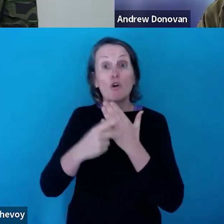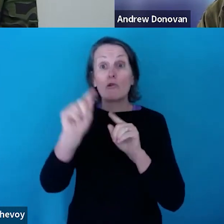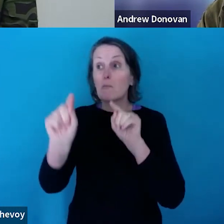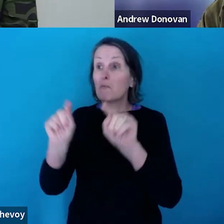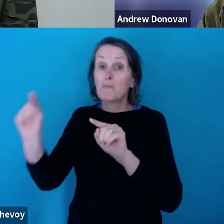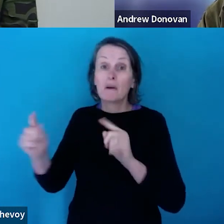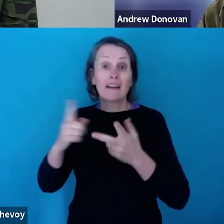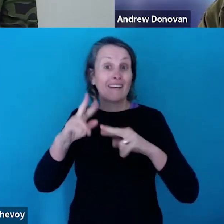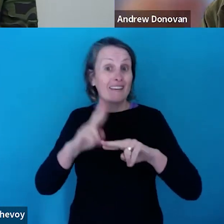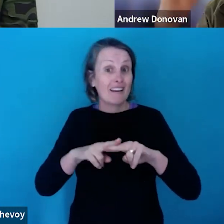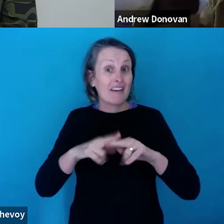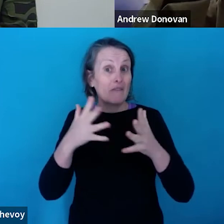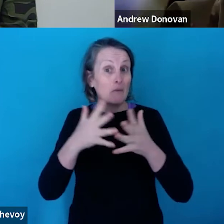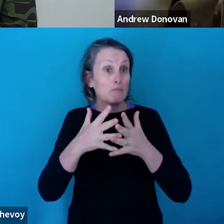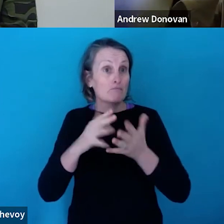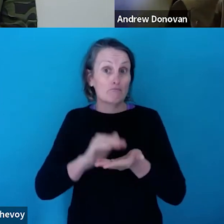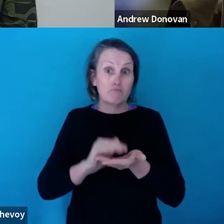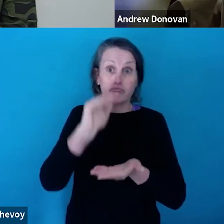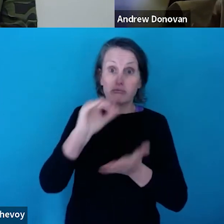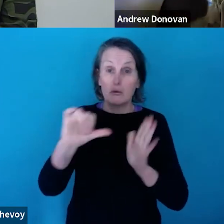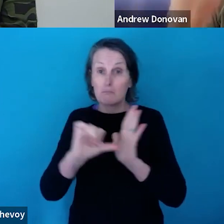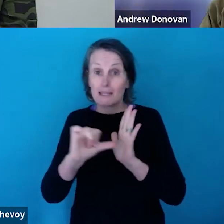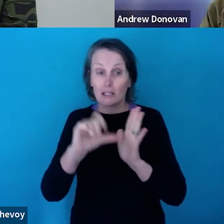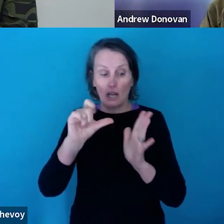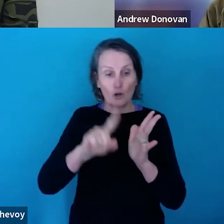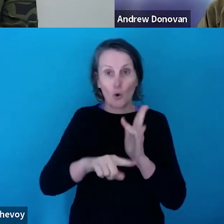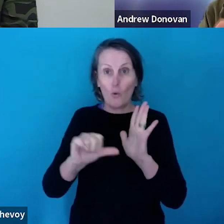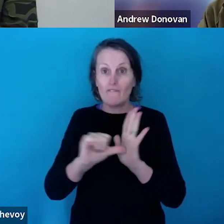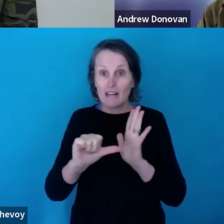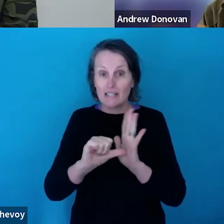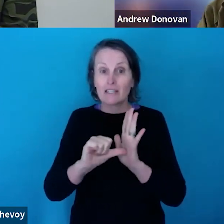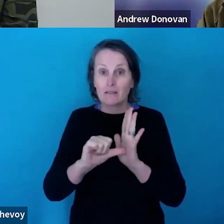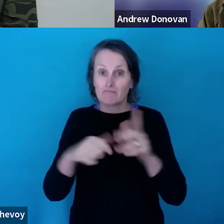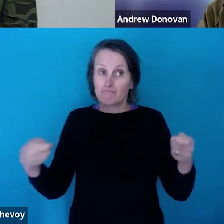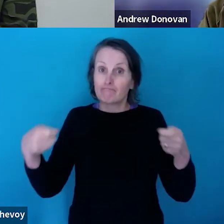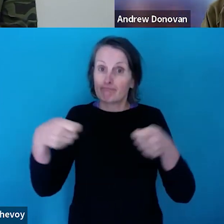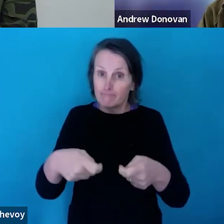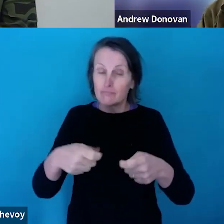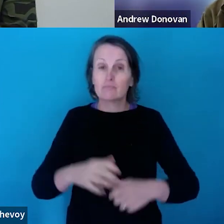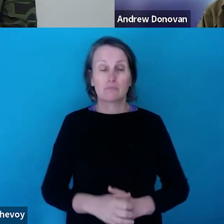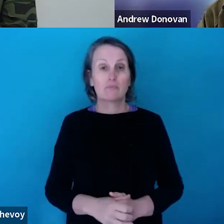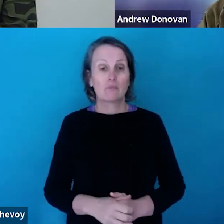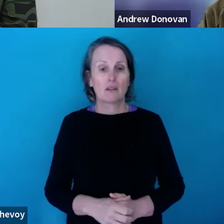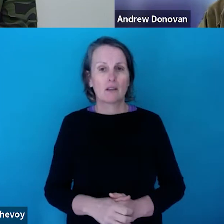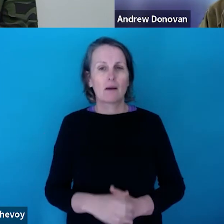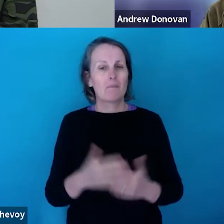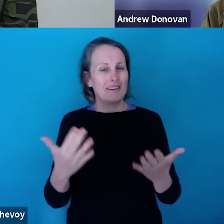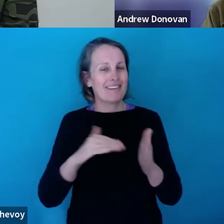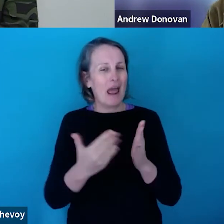a large grant amount, a significant amount of co-funding. We're being a bit more relaxed about that. Perhaps you